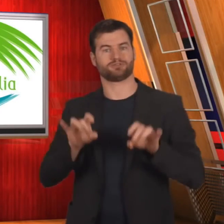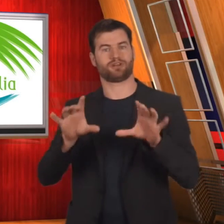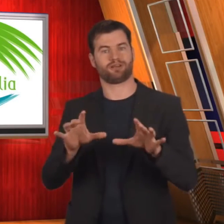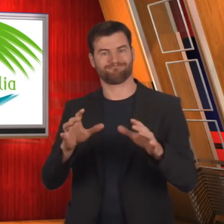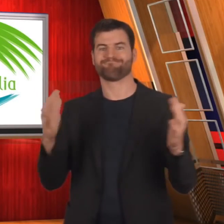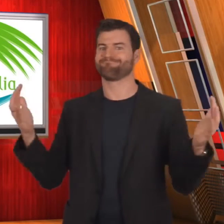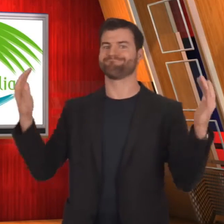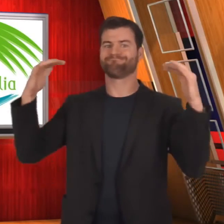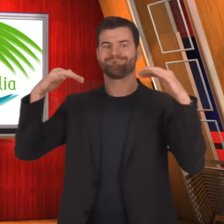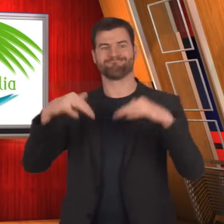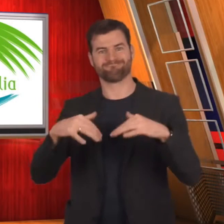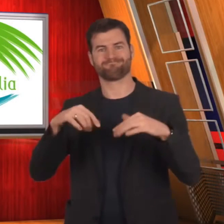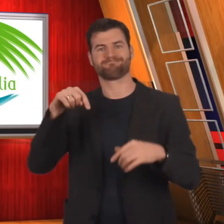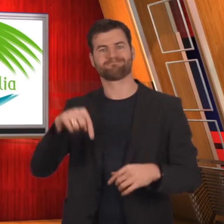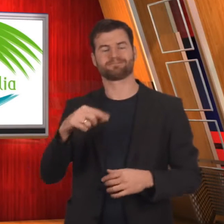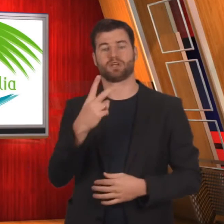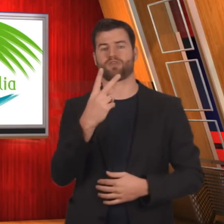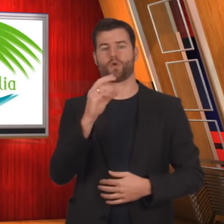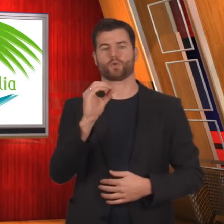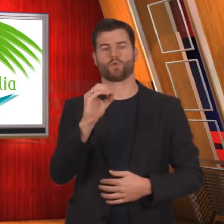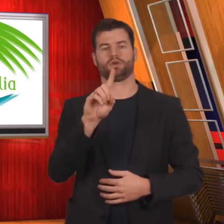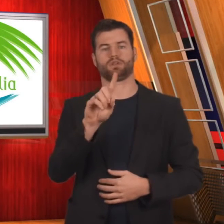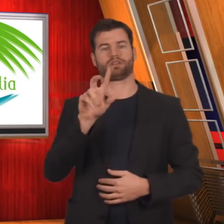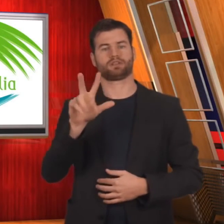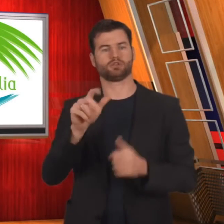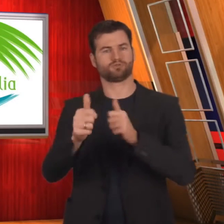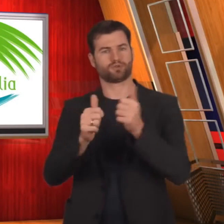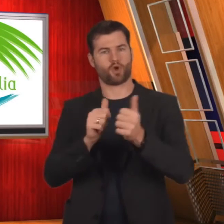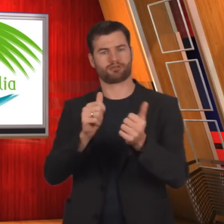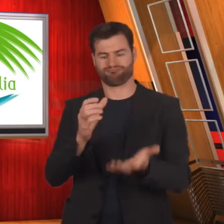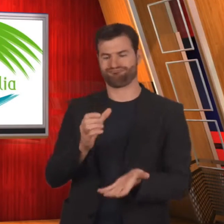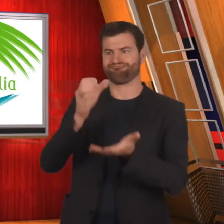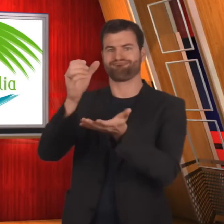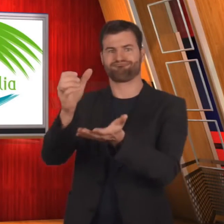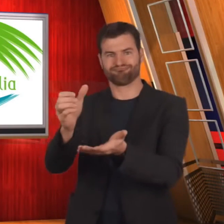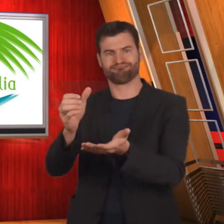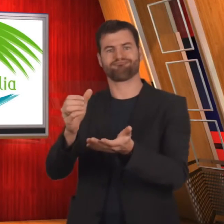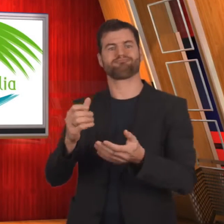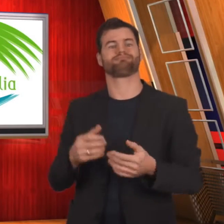the Deaf Sports Australia hosted the 2013 Sport